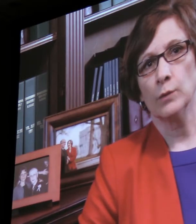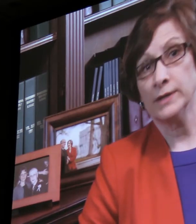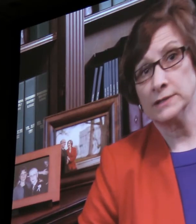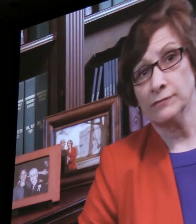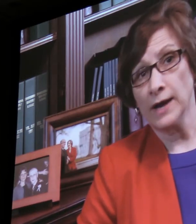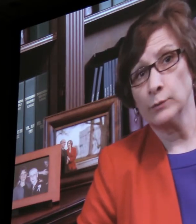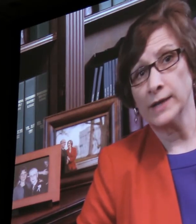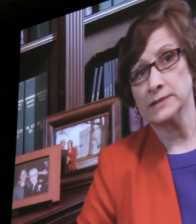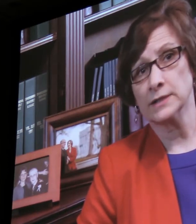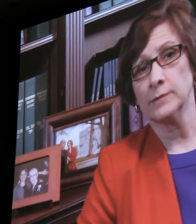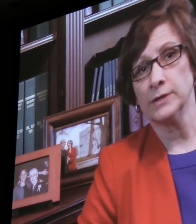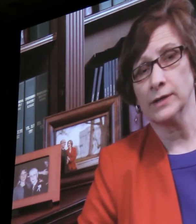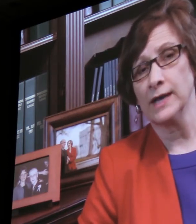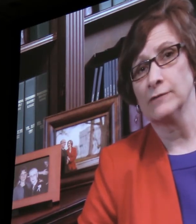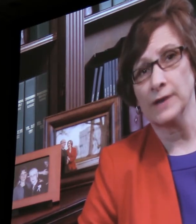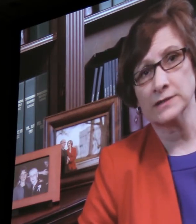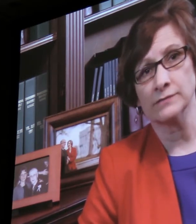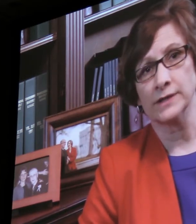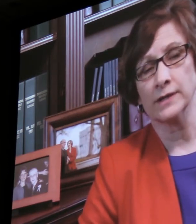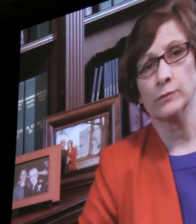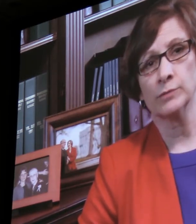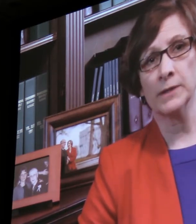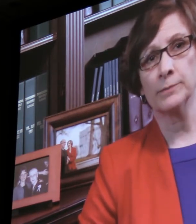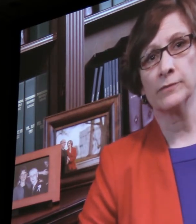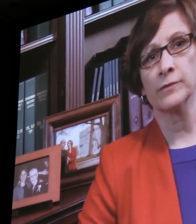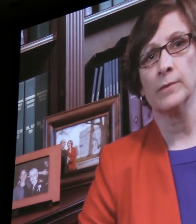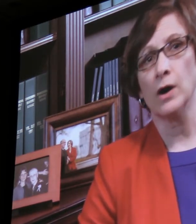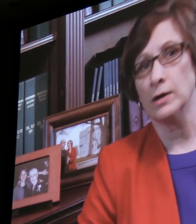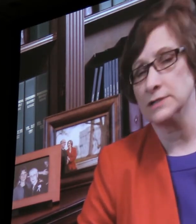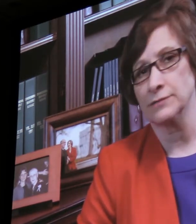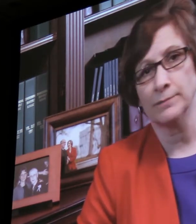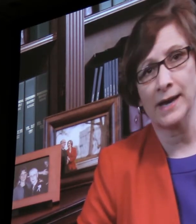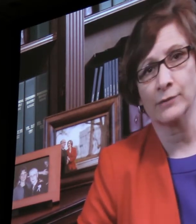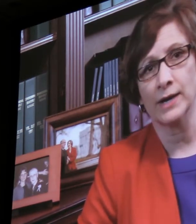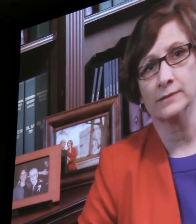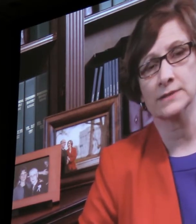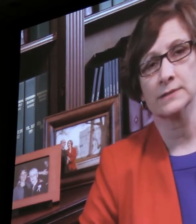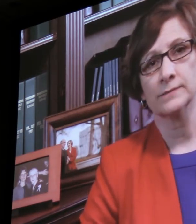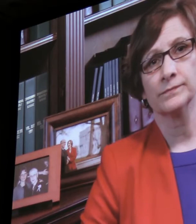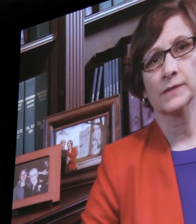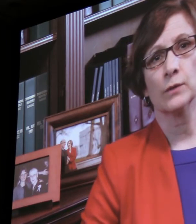We need to find ways to communicate effectively with people from all different backgrounds.